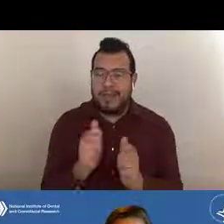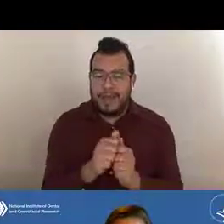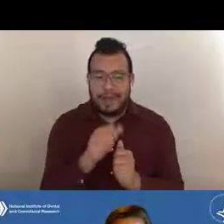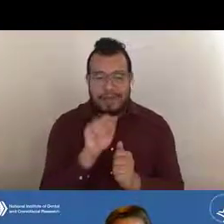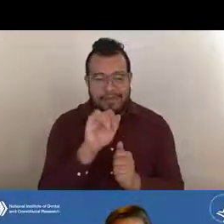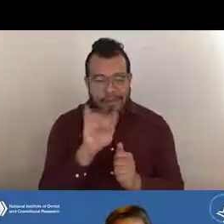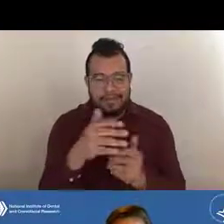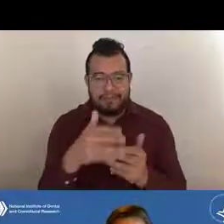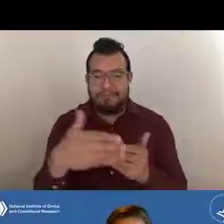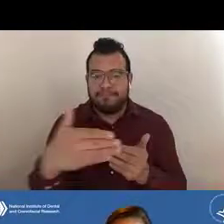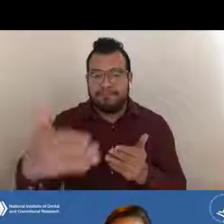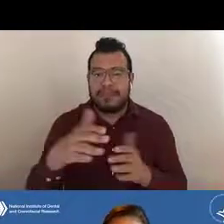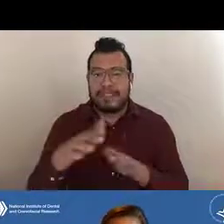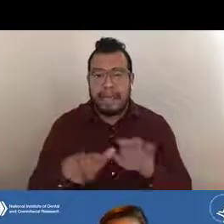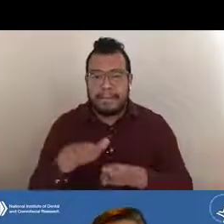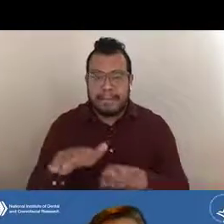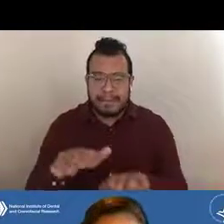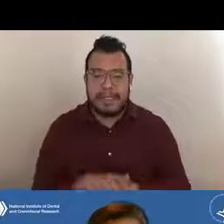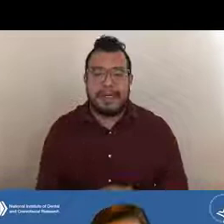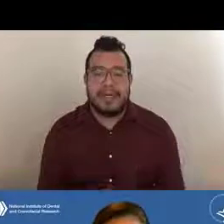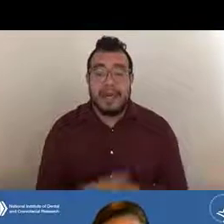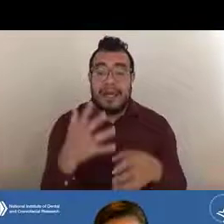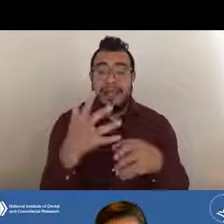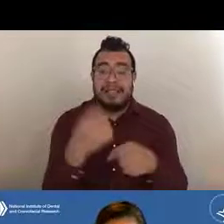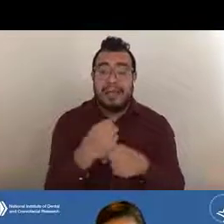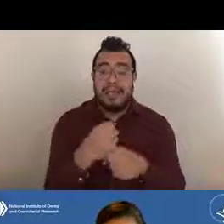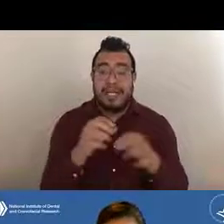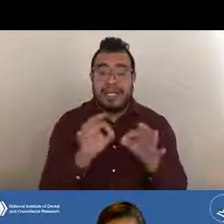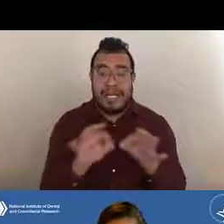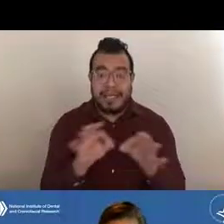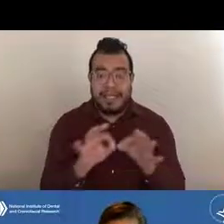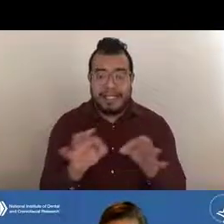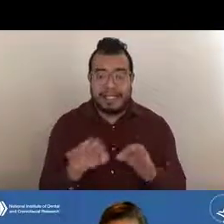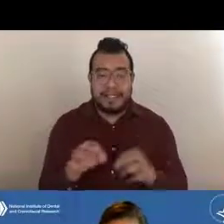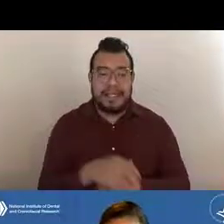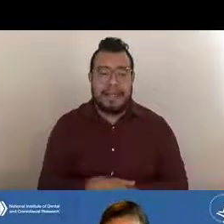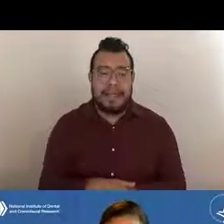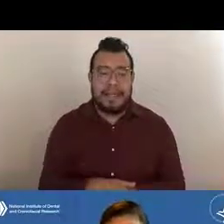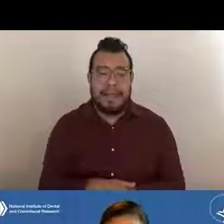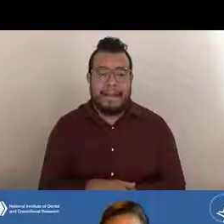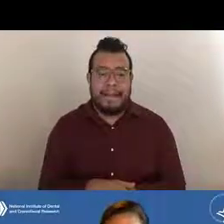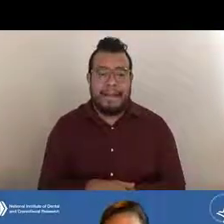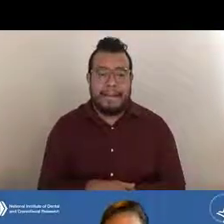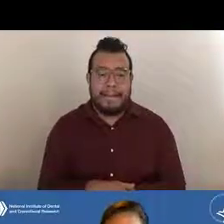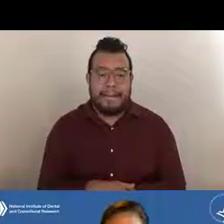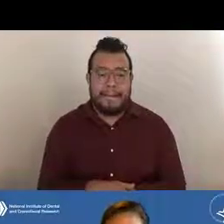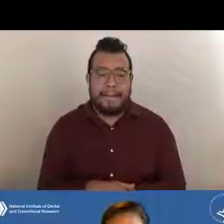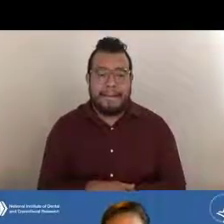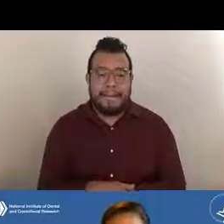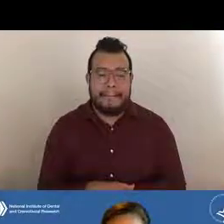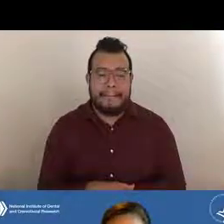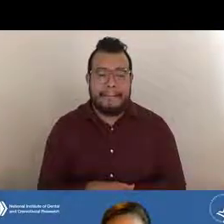So a summary statement is the document you get back